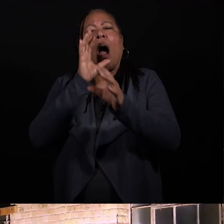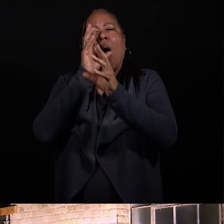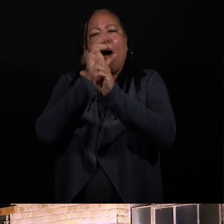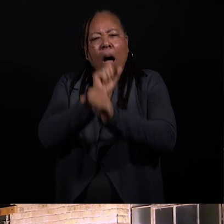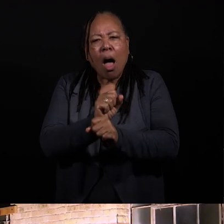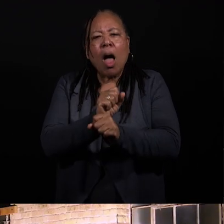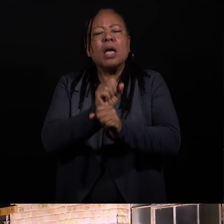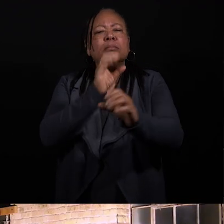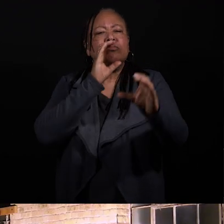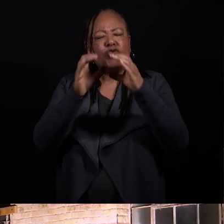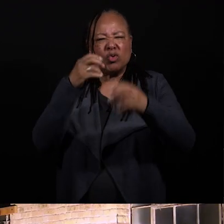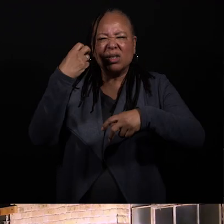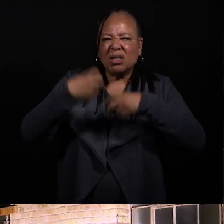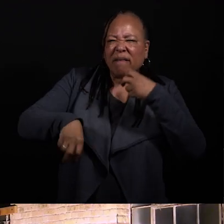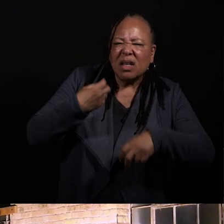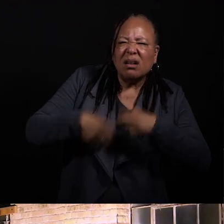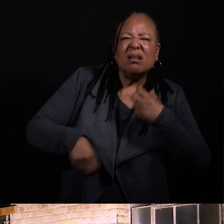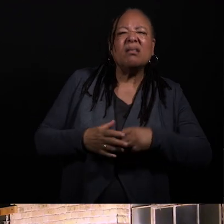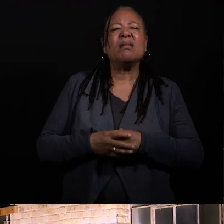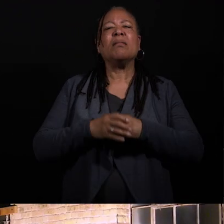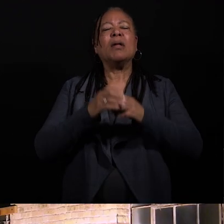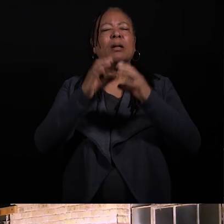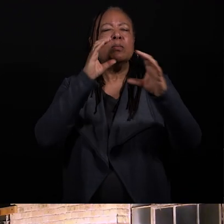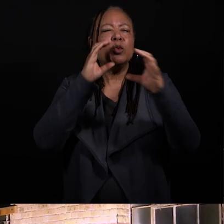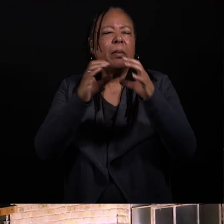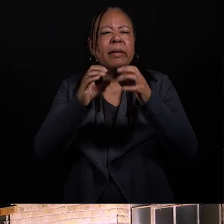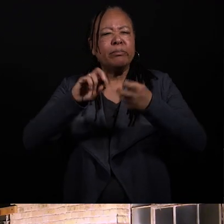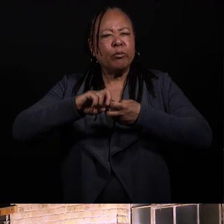communication difficulty and communication problems,